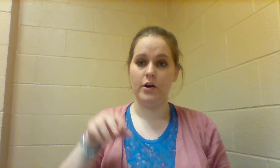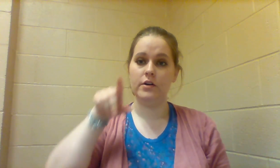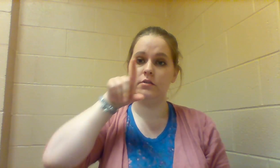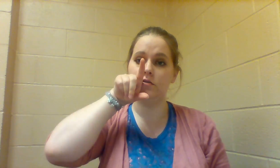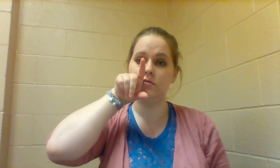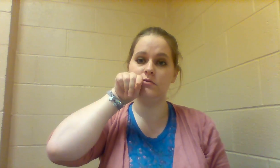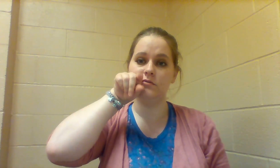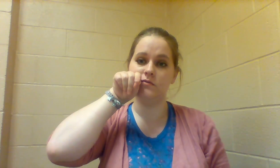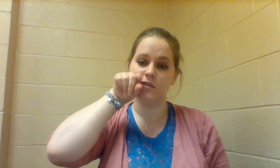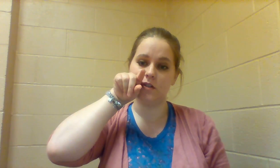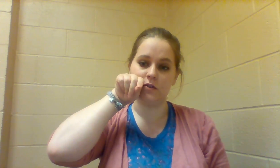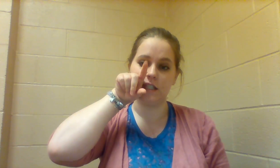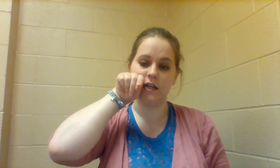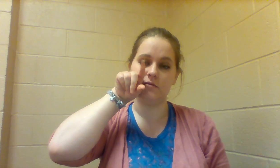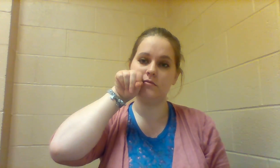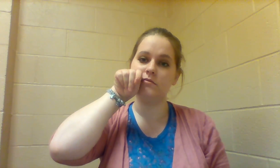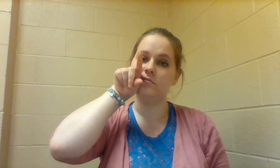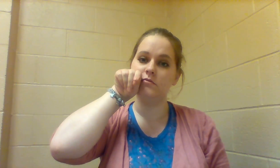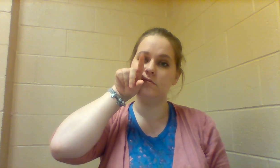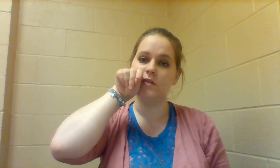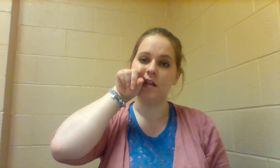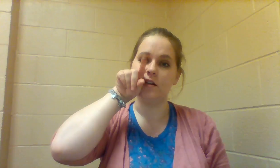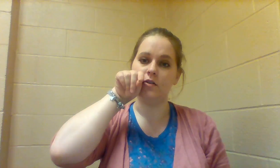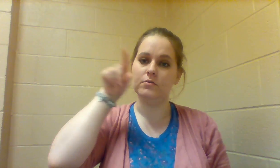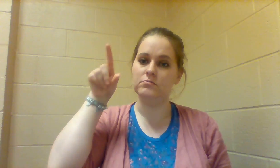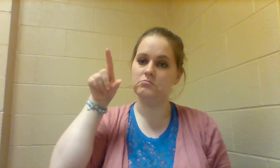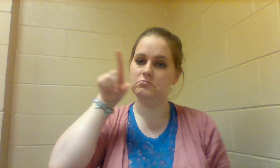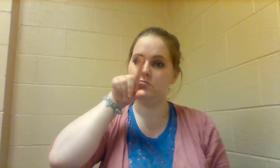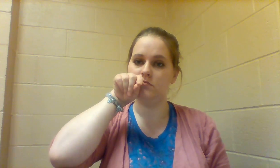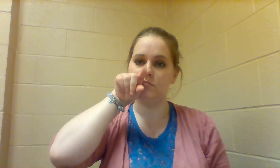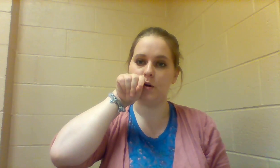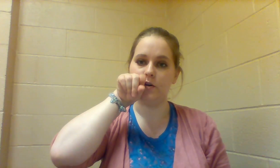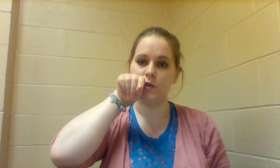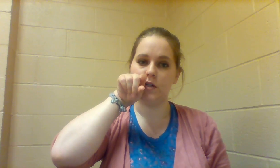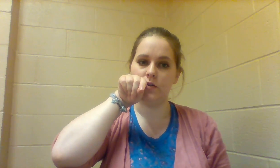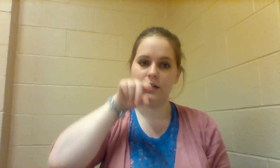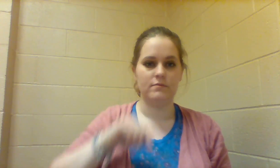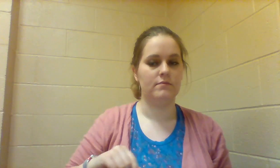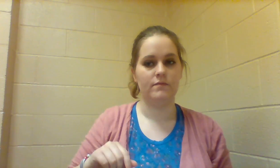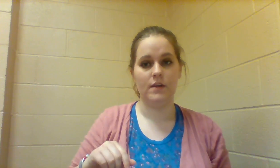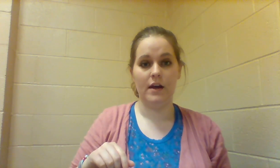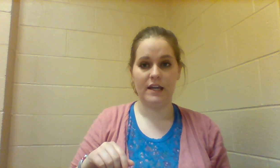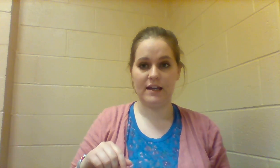BIRD so it's like a little bird, tweet tweet